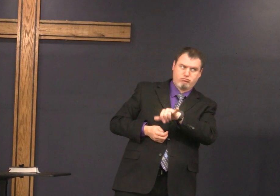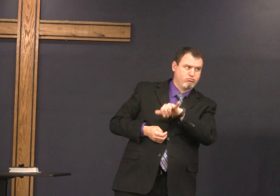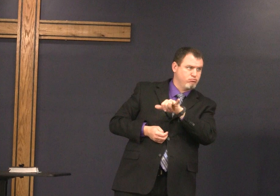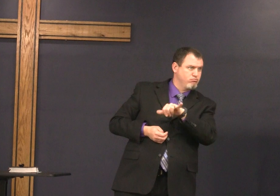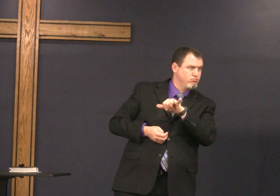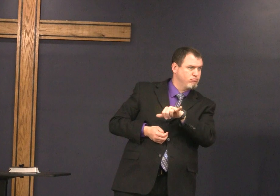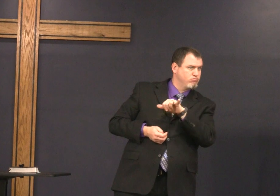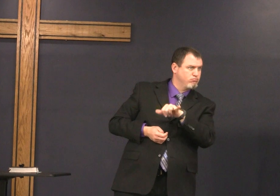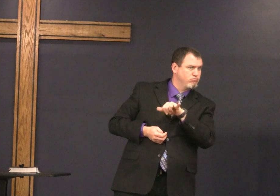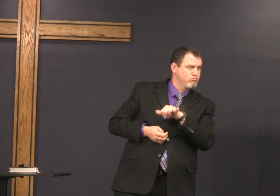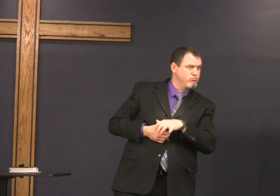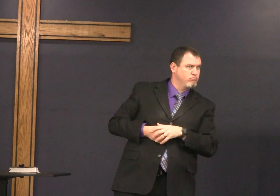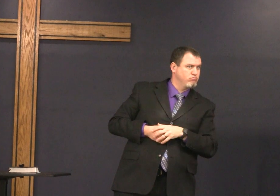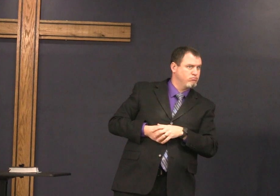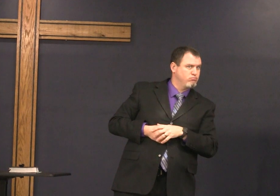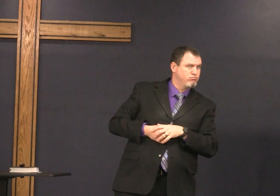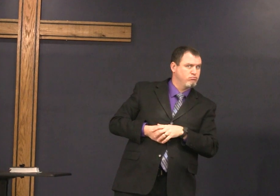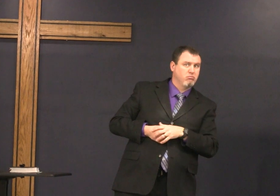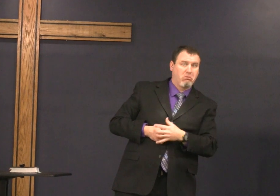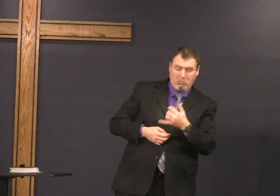and likewise Joseph saw this and he was amazed also